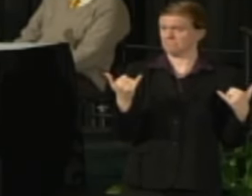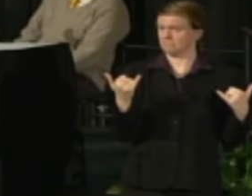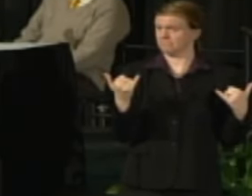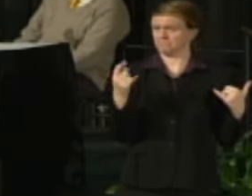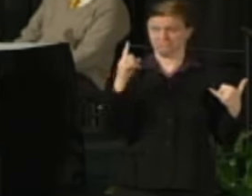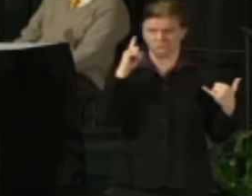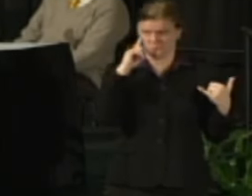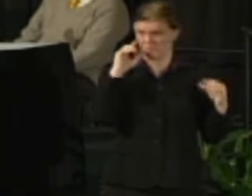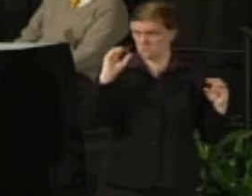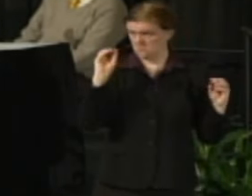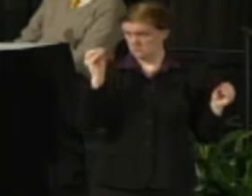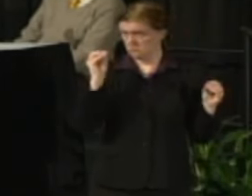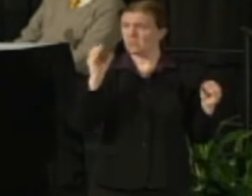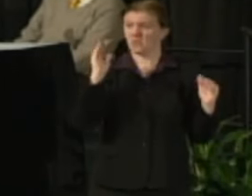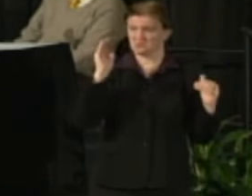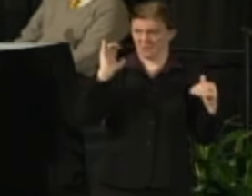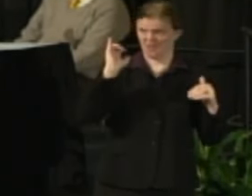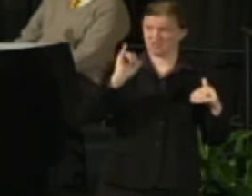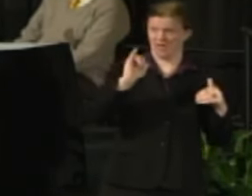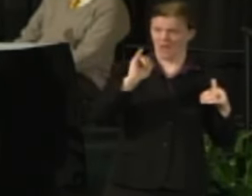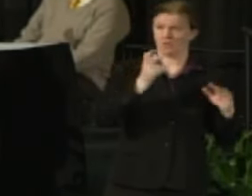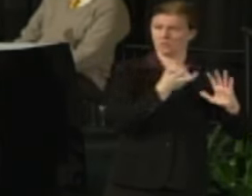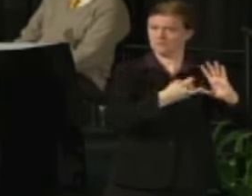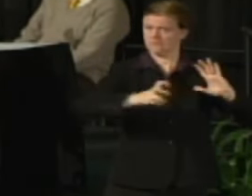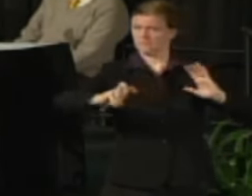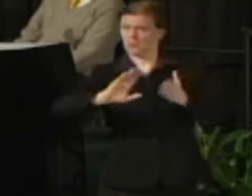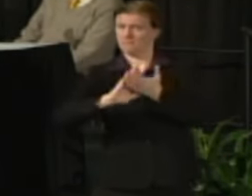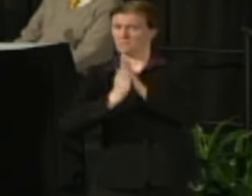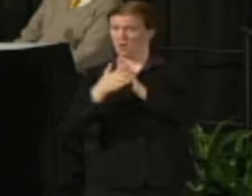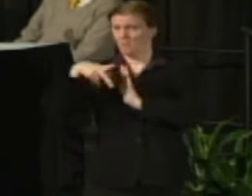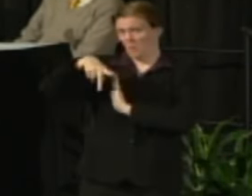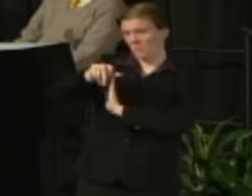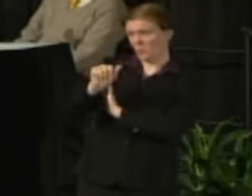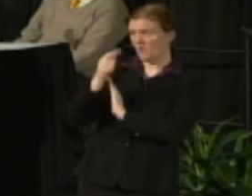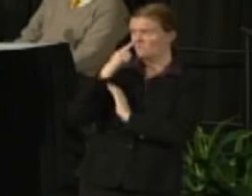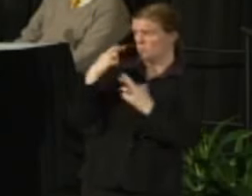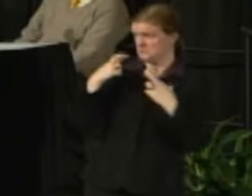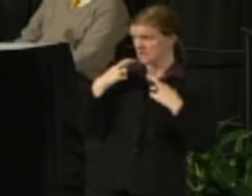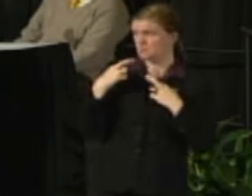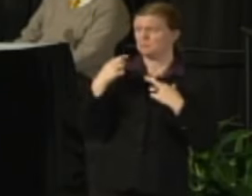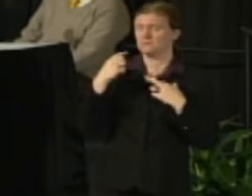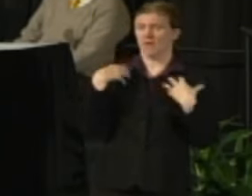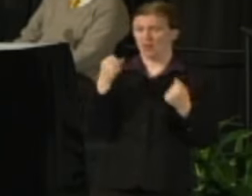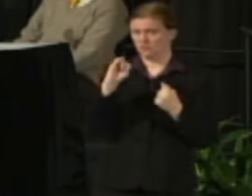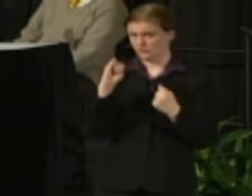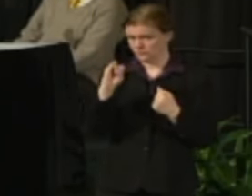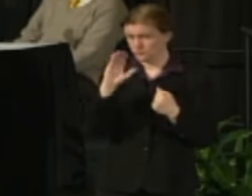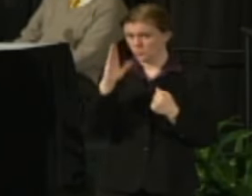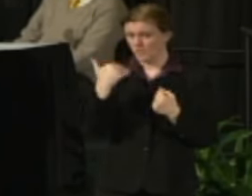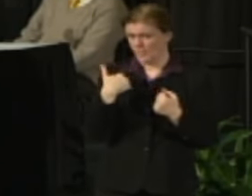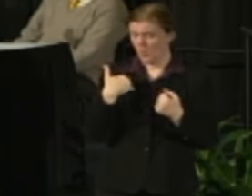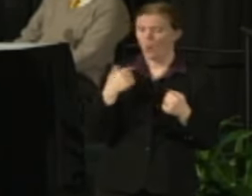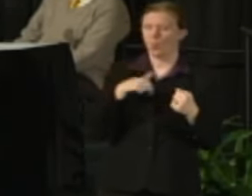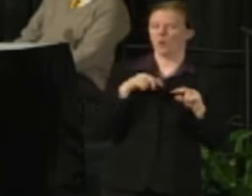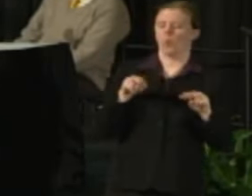We would expect that that would carry over into Board policy and we will watch that. We are watching that.